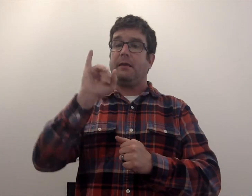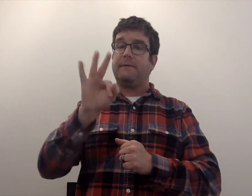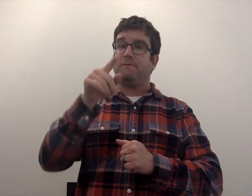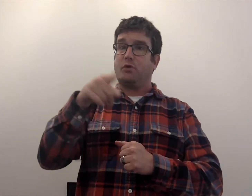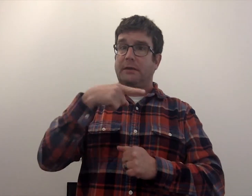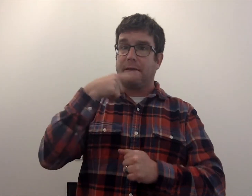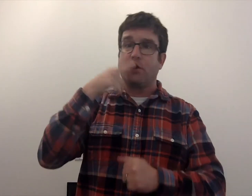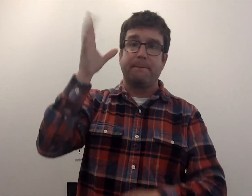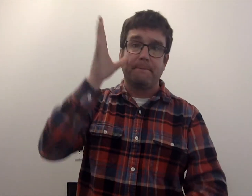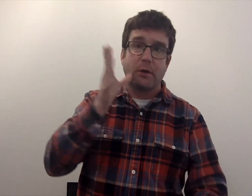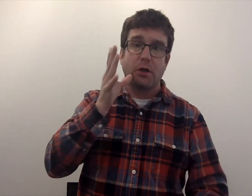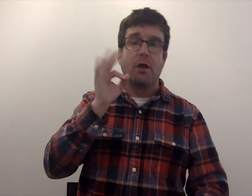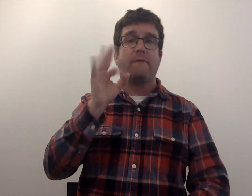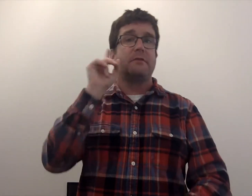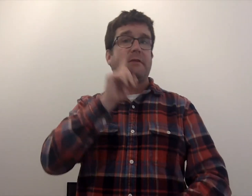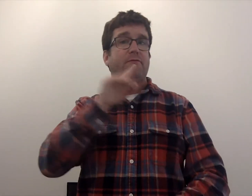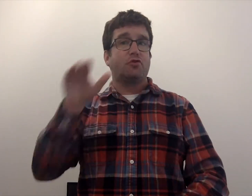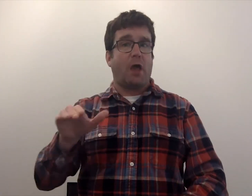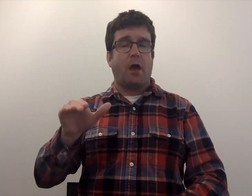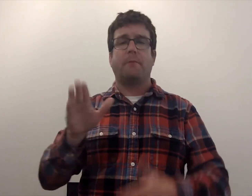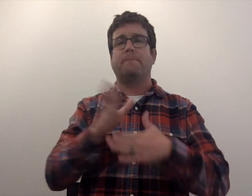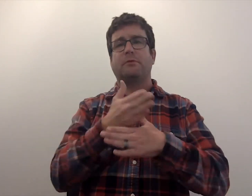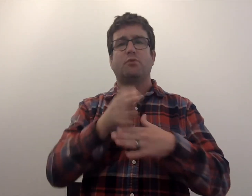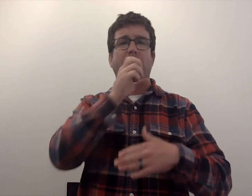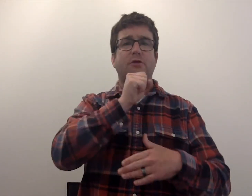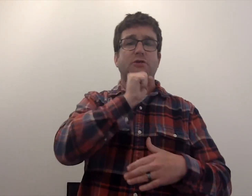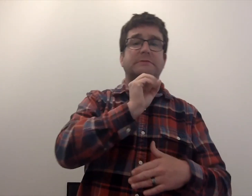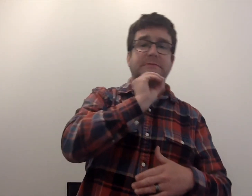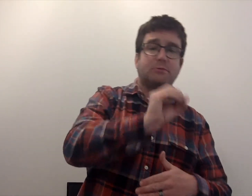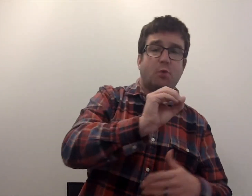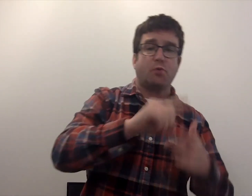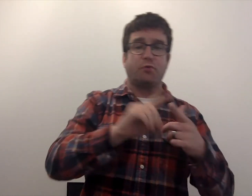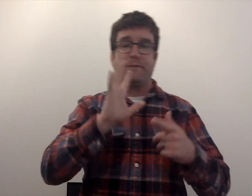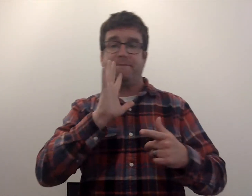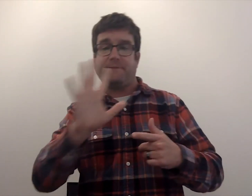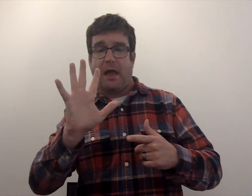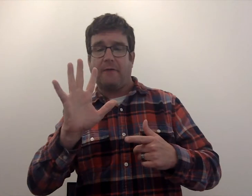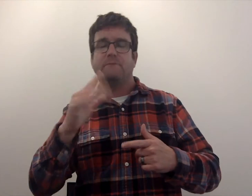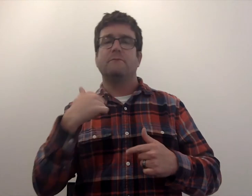If you're a hearing parent of a deaf child between the ages of 0 and 5